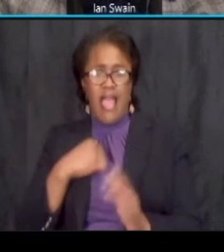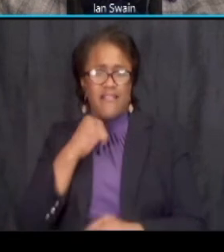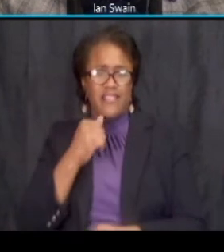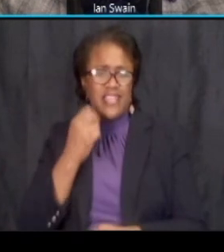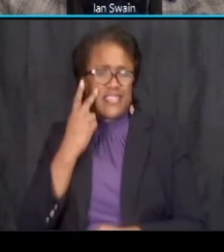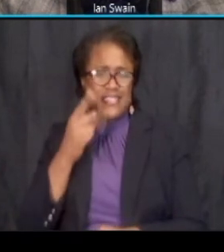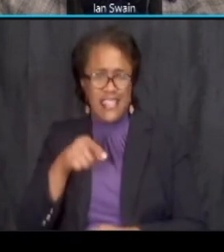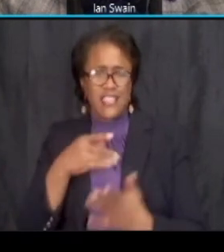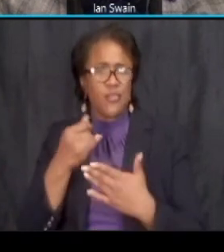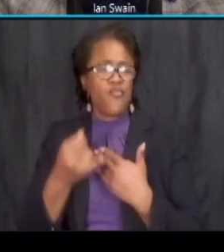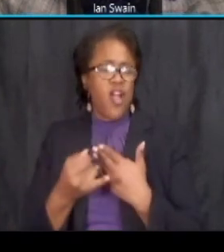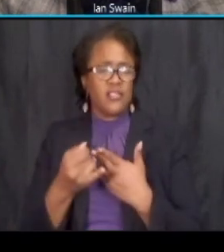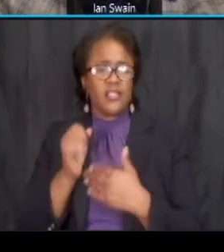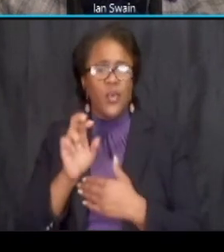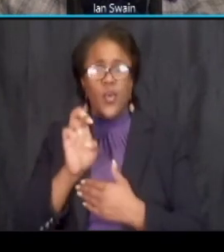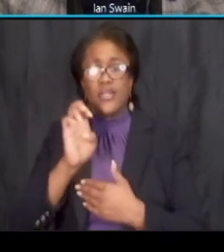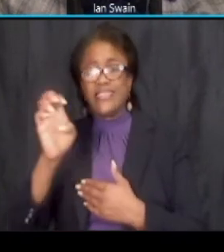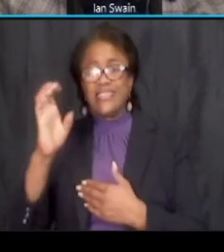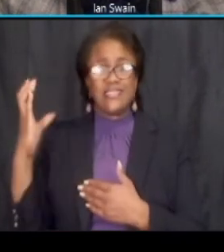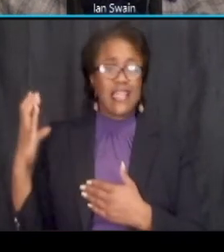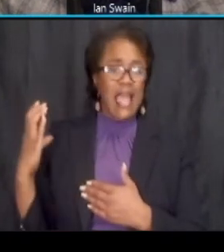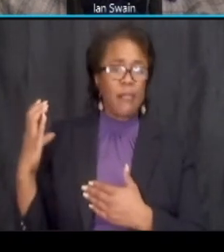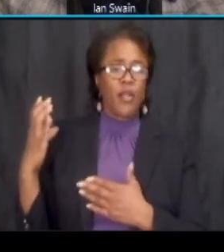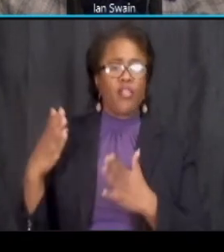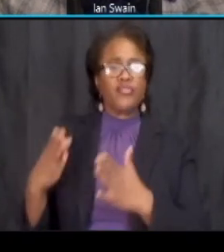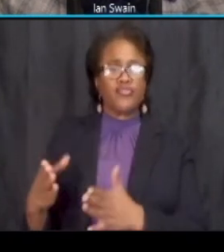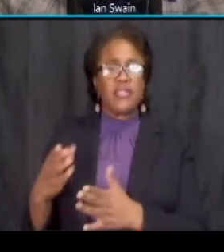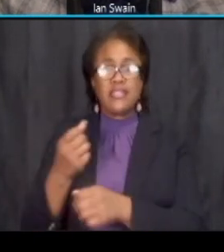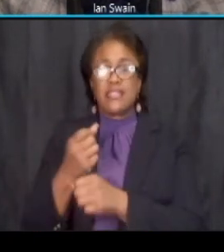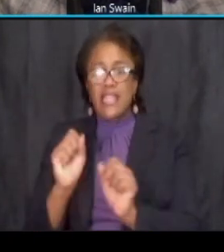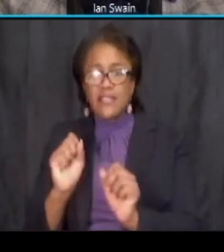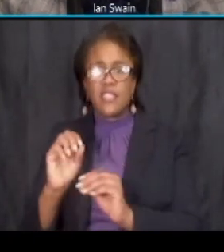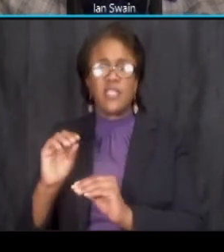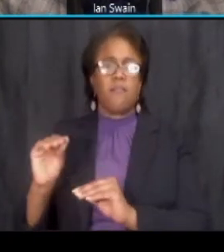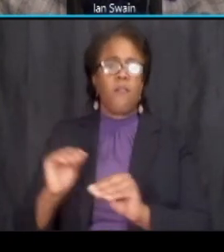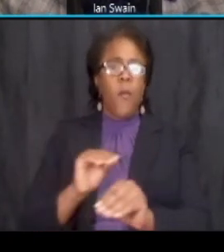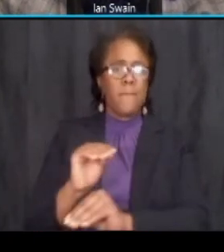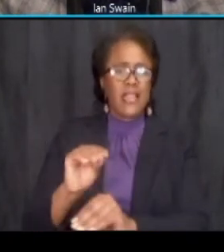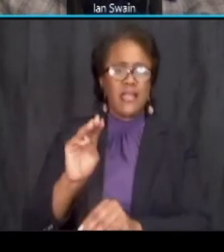haven't seen in the east capital street safety and mobility project so what projects should